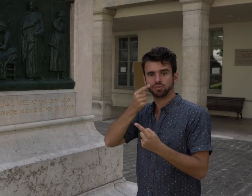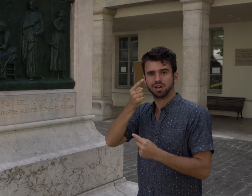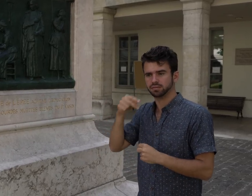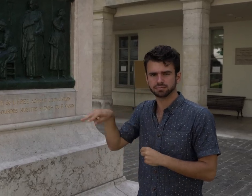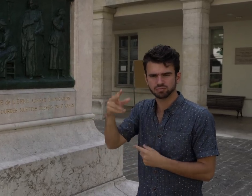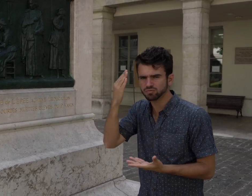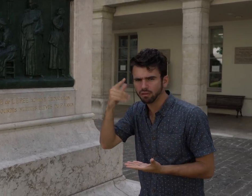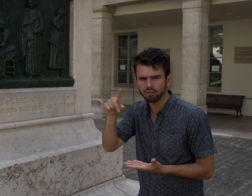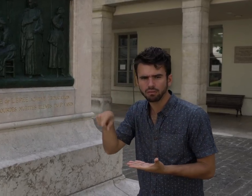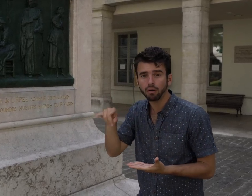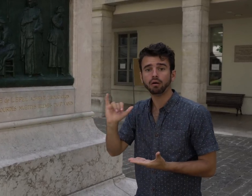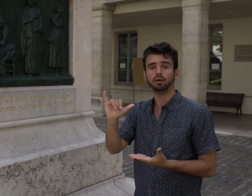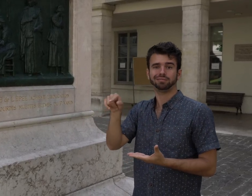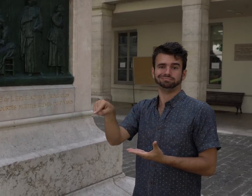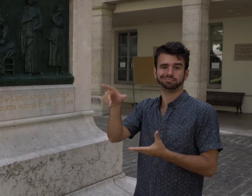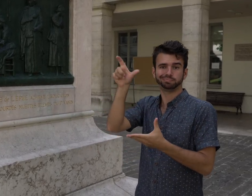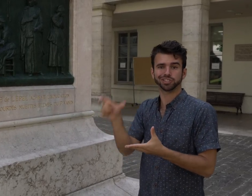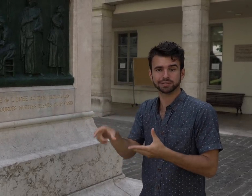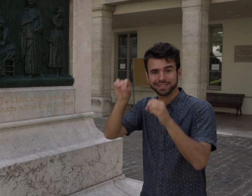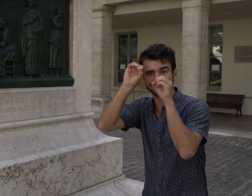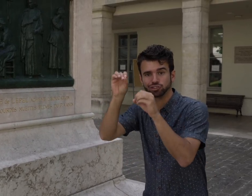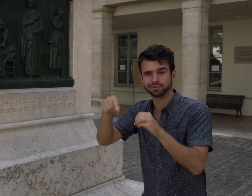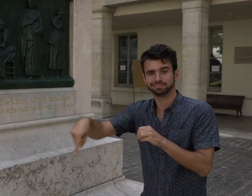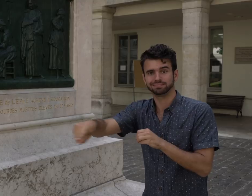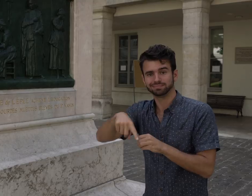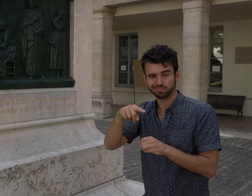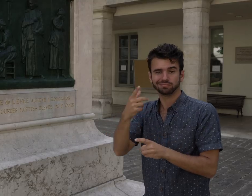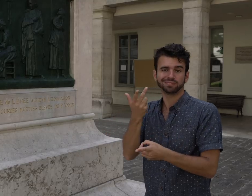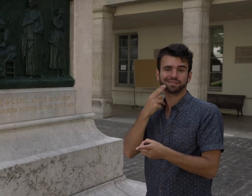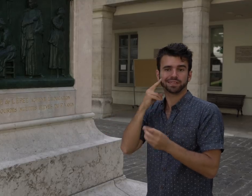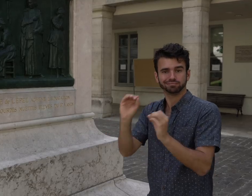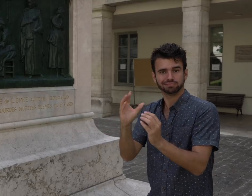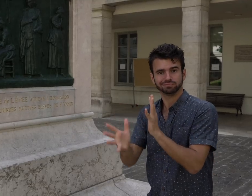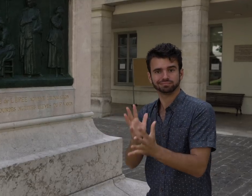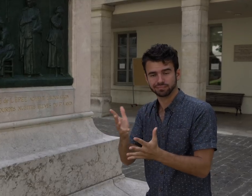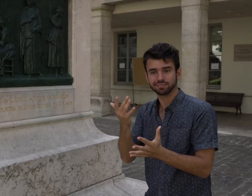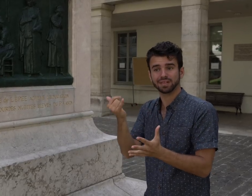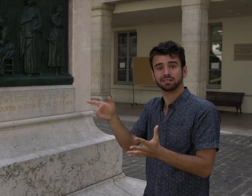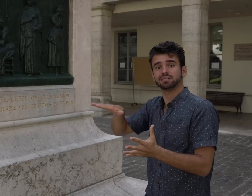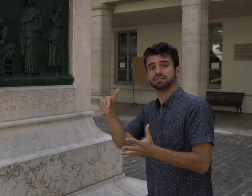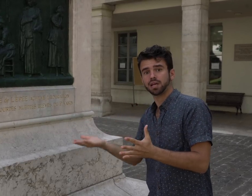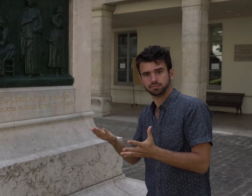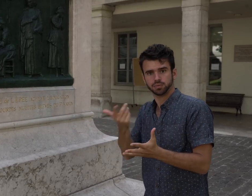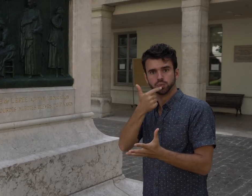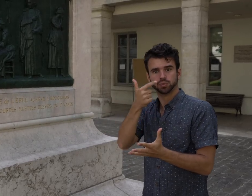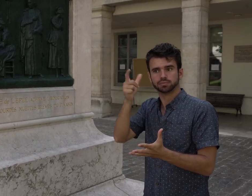He learned their teacher died so they had no way to learn more.